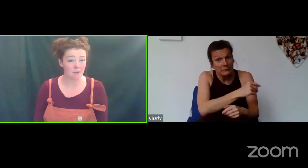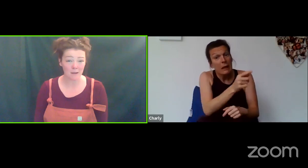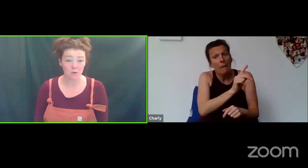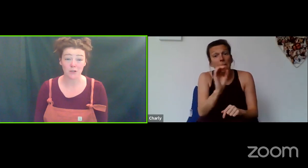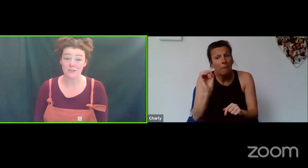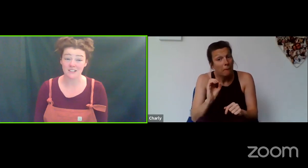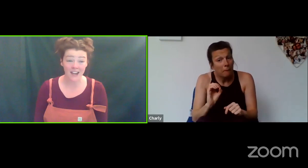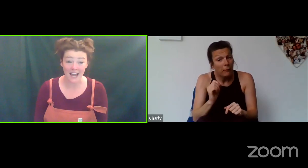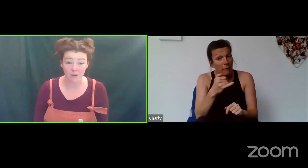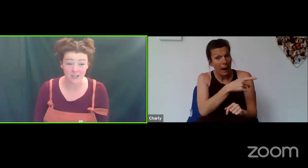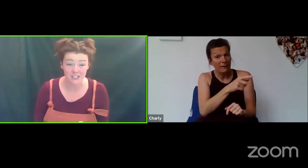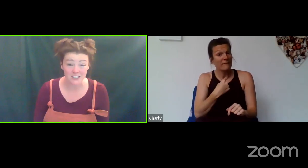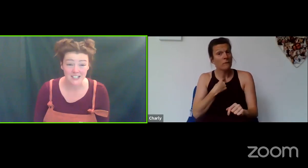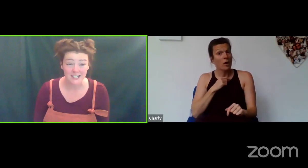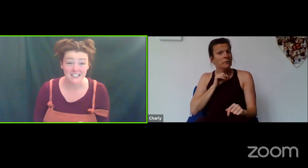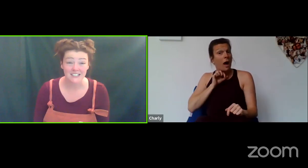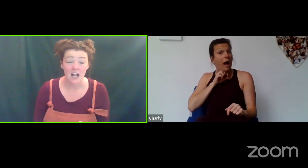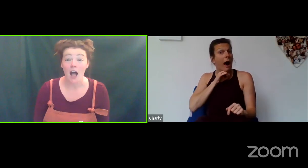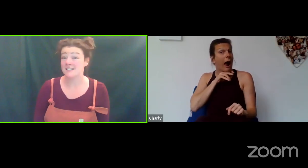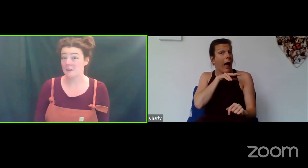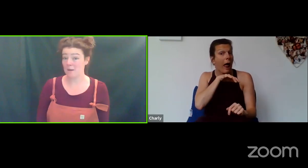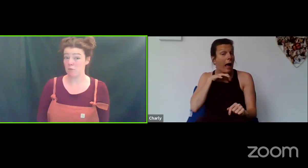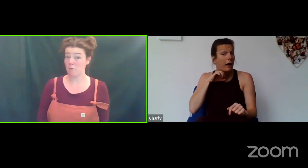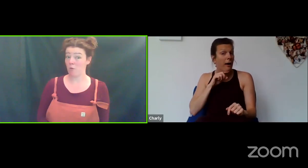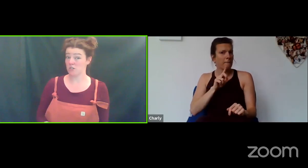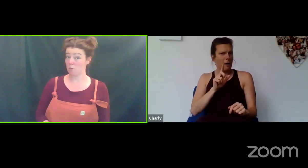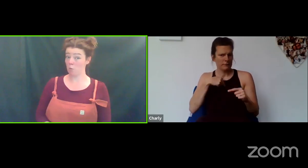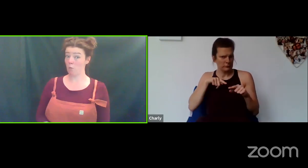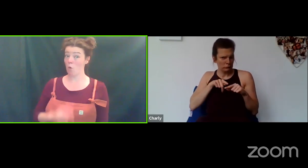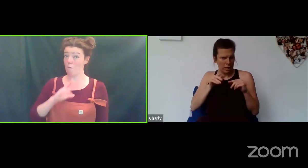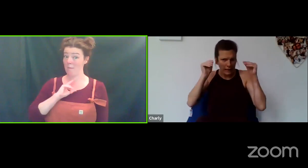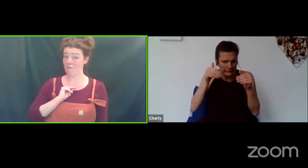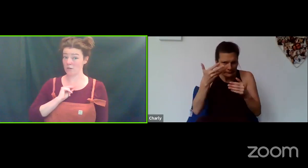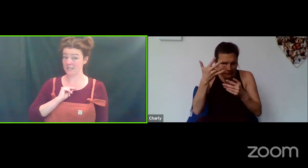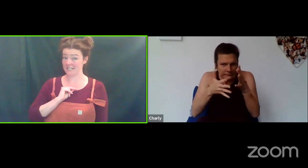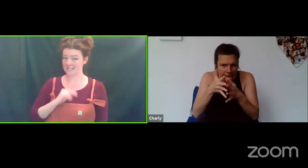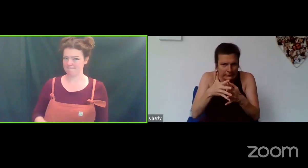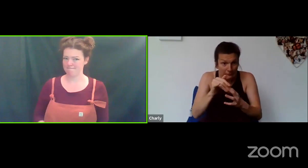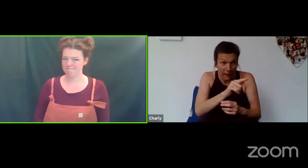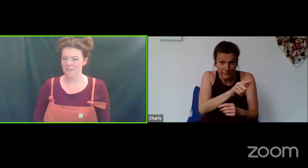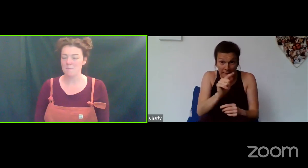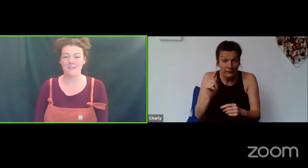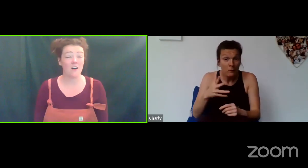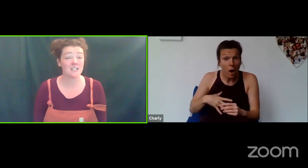people use sign language and some people might want to warm up their voices. But first,